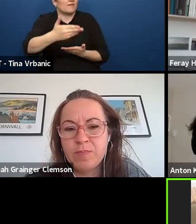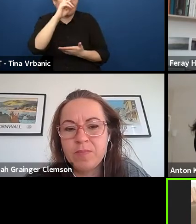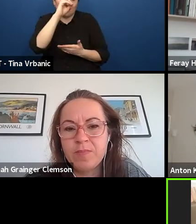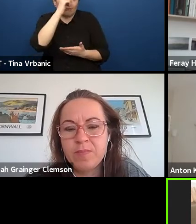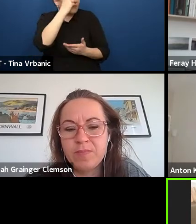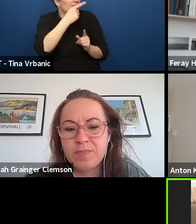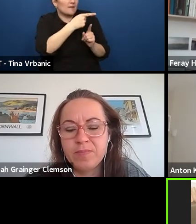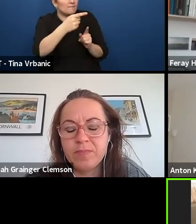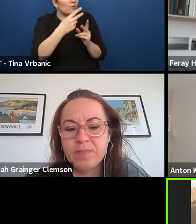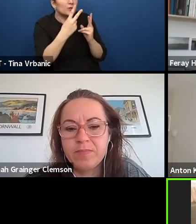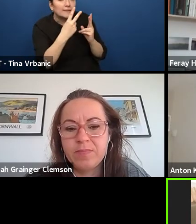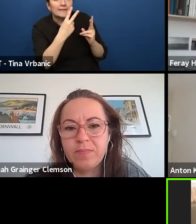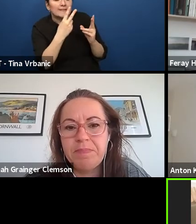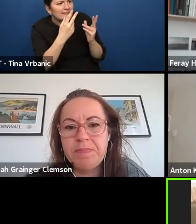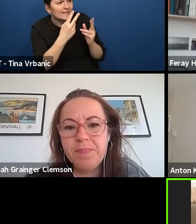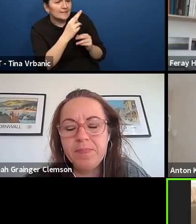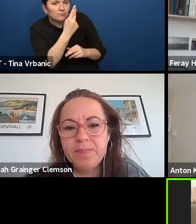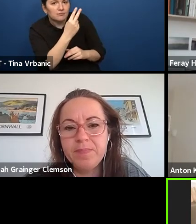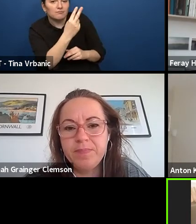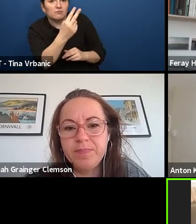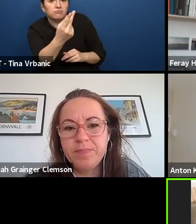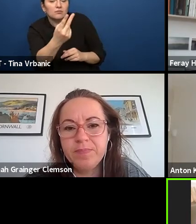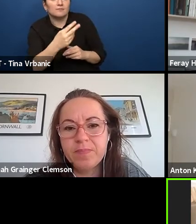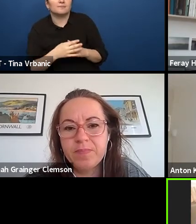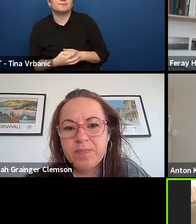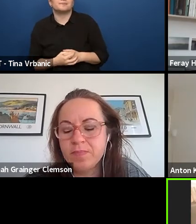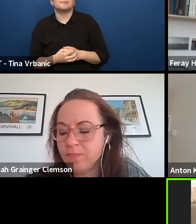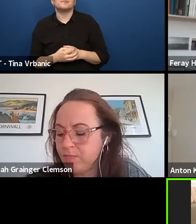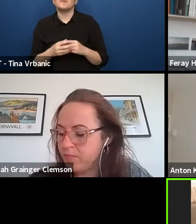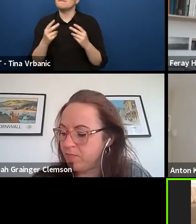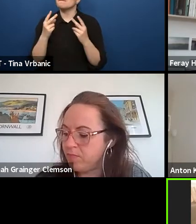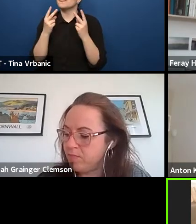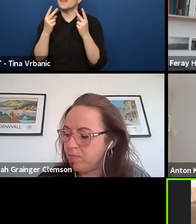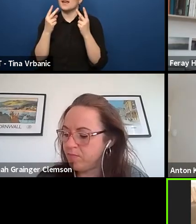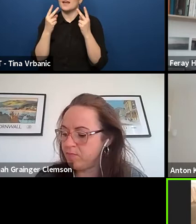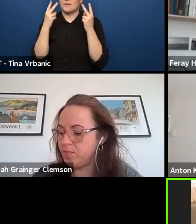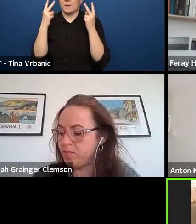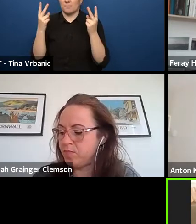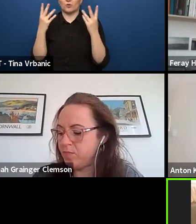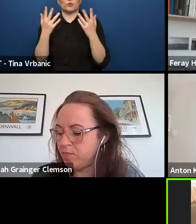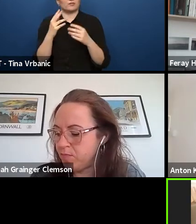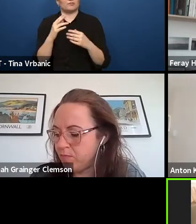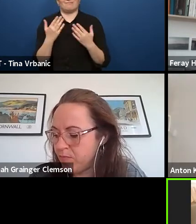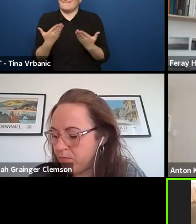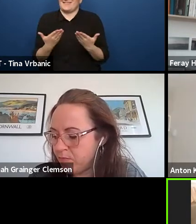Just to tell you more about the importance of this turning point and this approach,